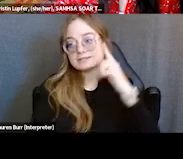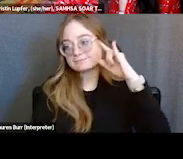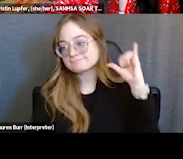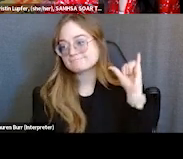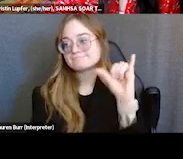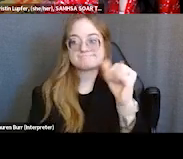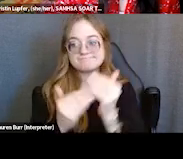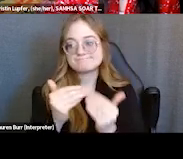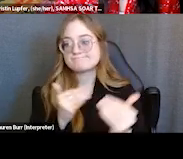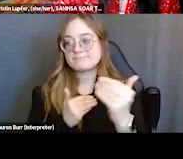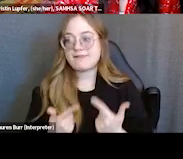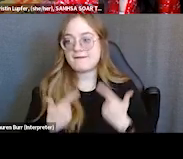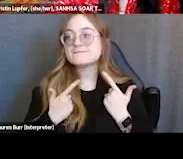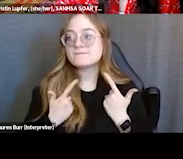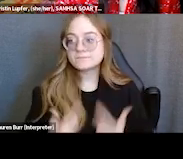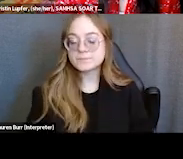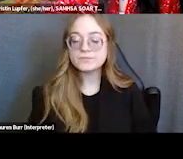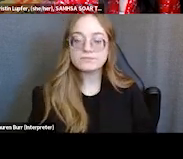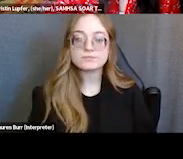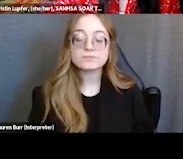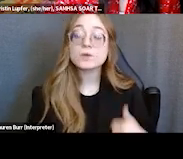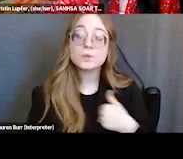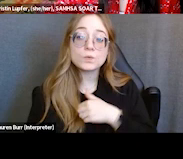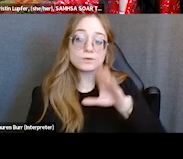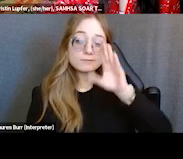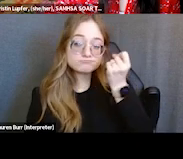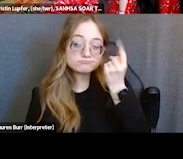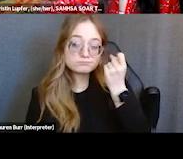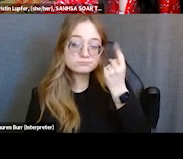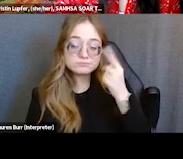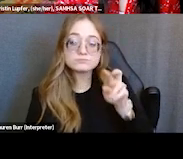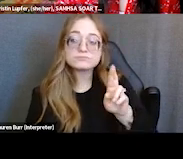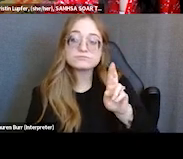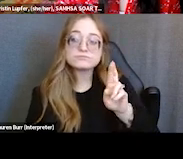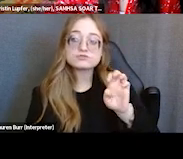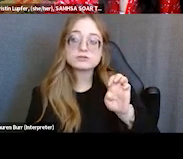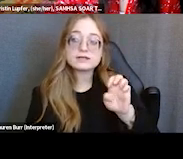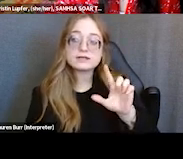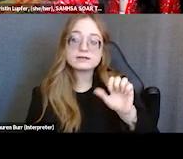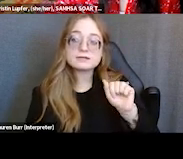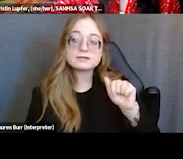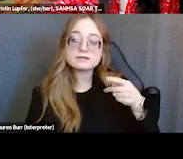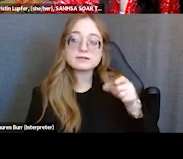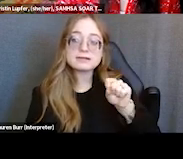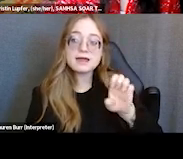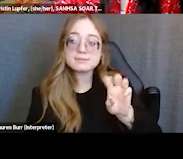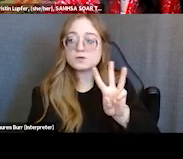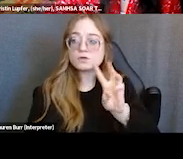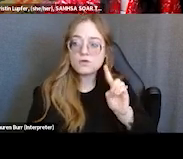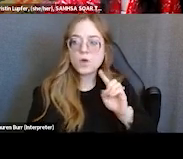We do know that relapses, when patients come off their medication, makes their disease harder to treat.